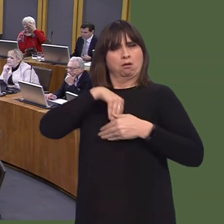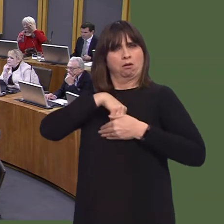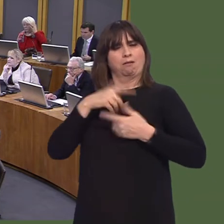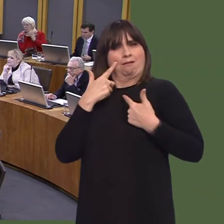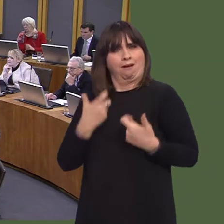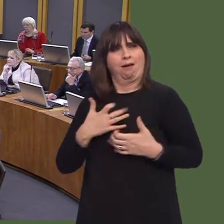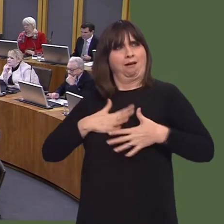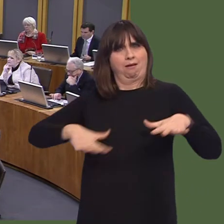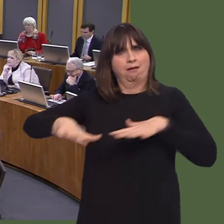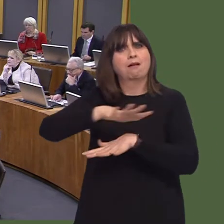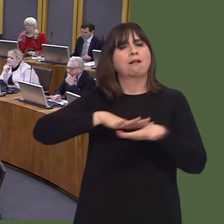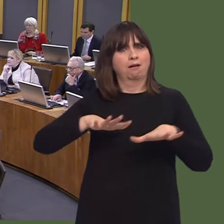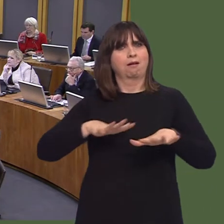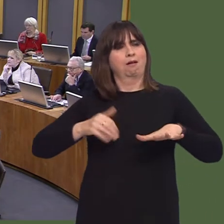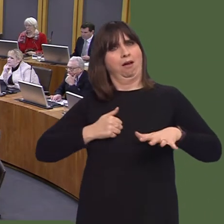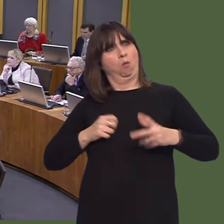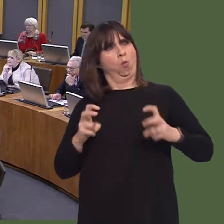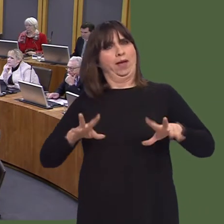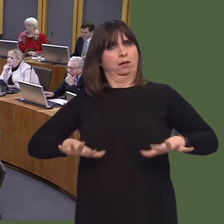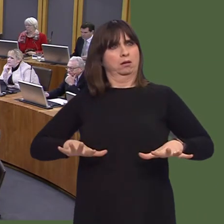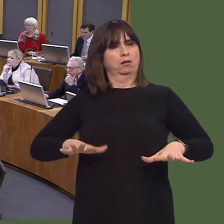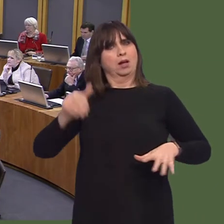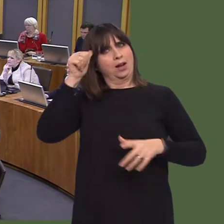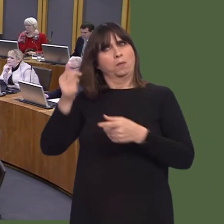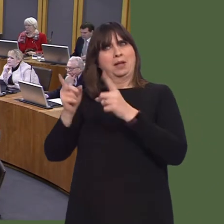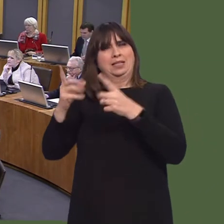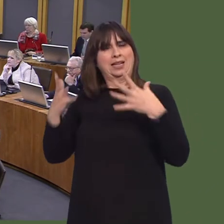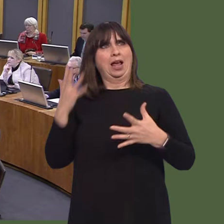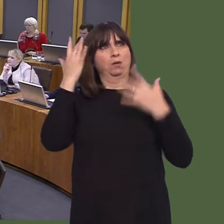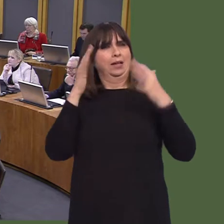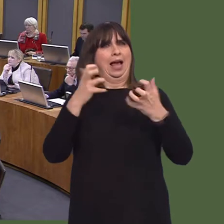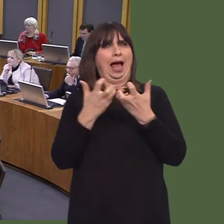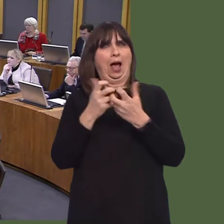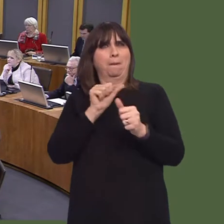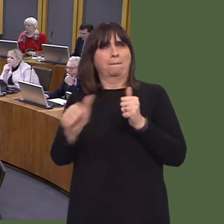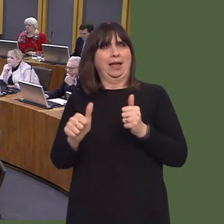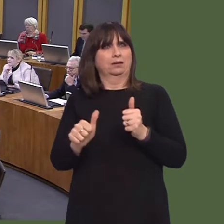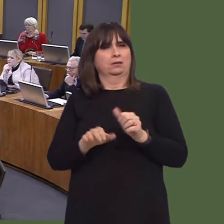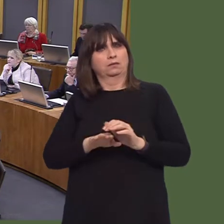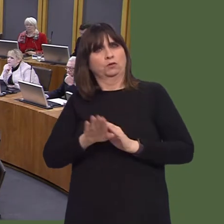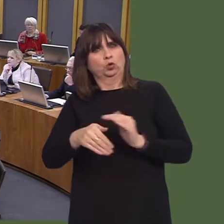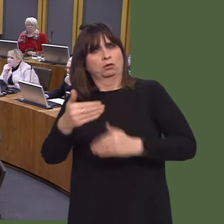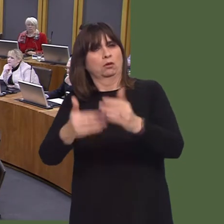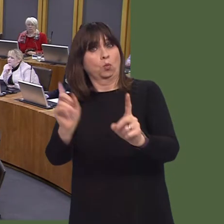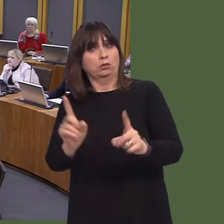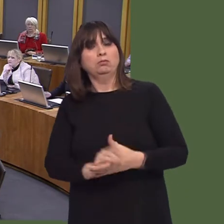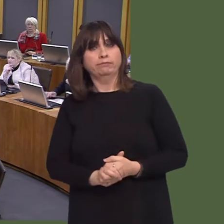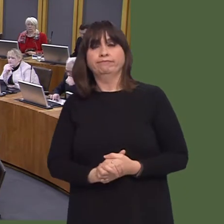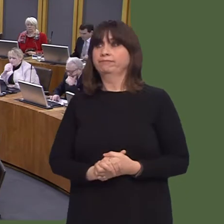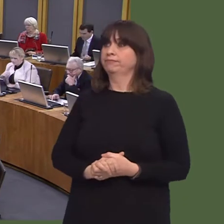Today, a Scottish worker takes home £49 more in their pay packet each week than a Welsh worker does. That's a fact.